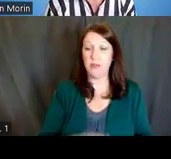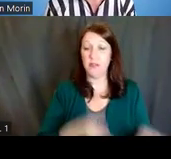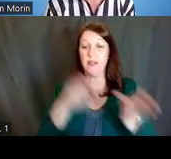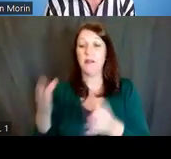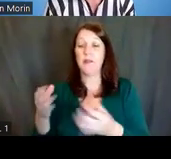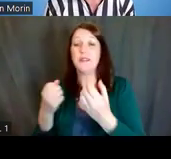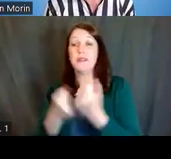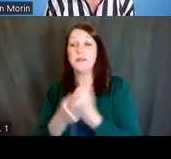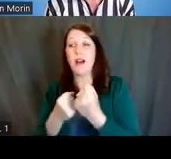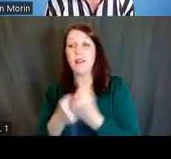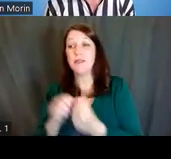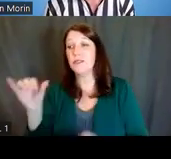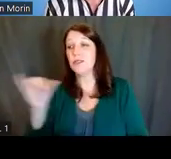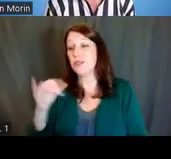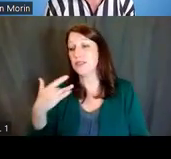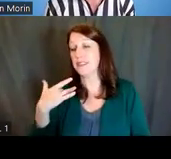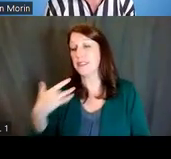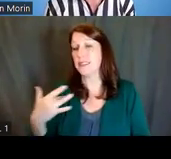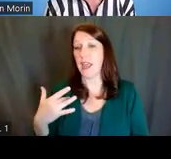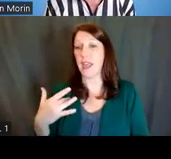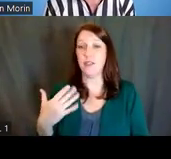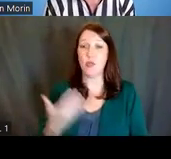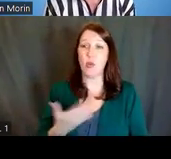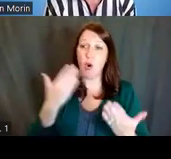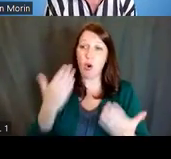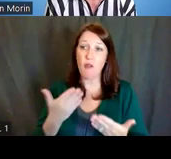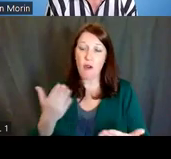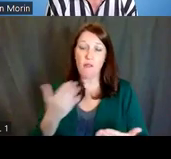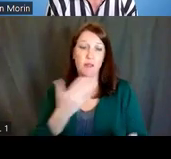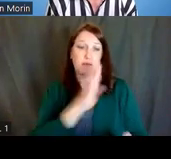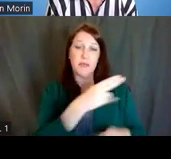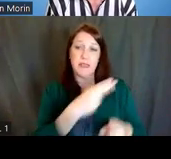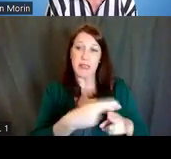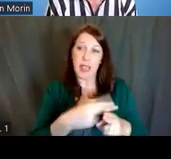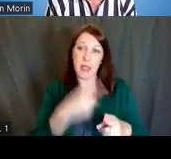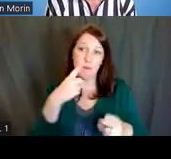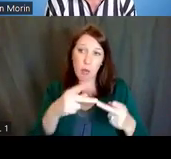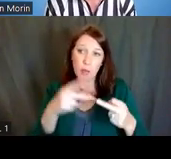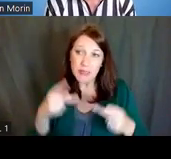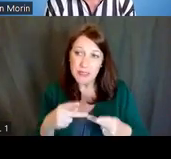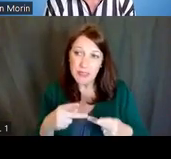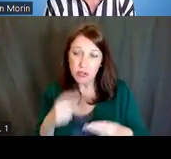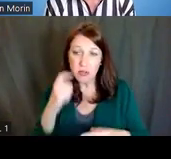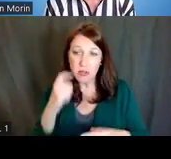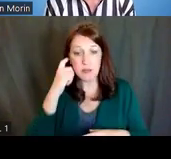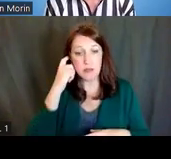who do tend to put you up for positions. And you may actually not know you have sponsors.